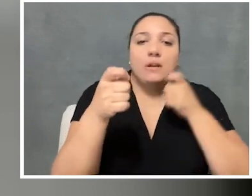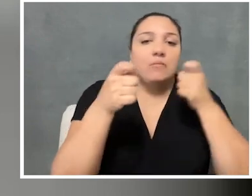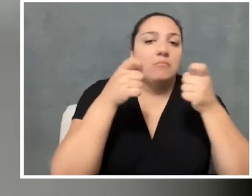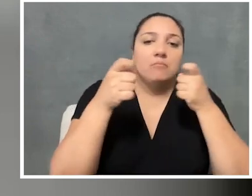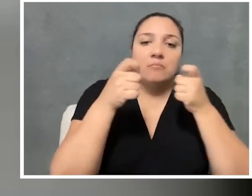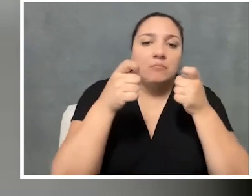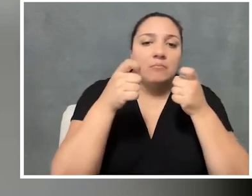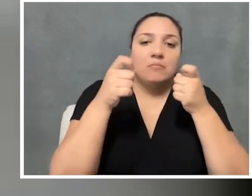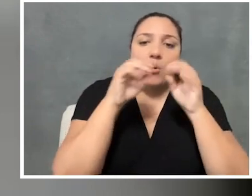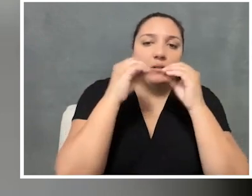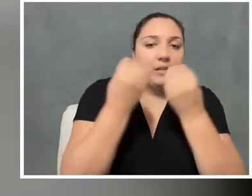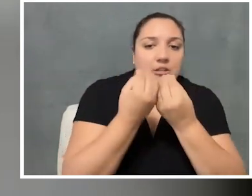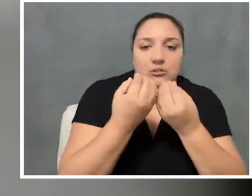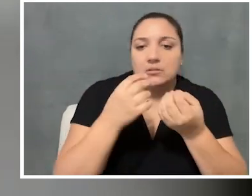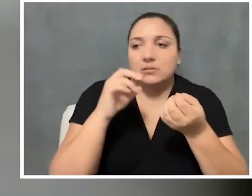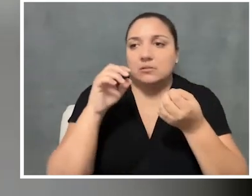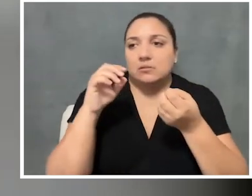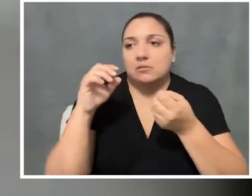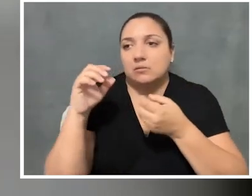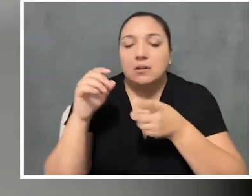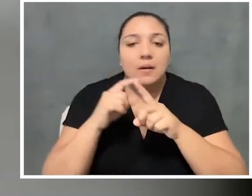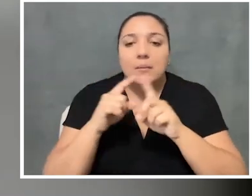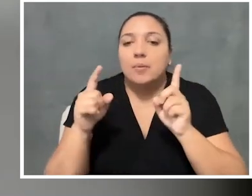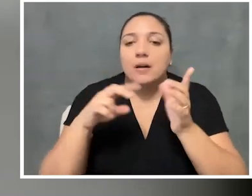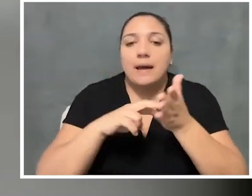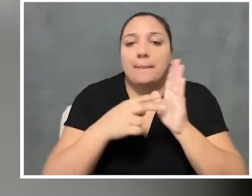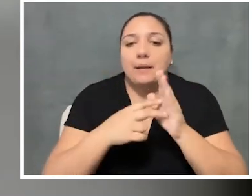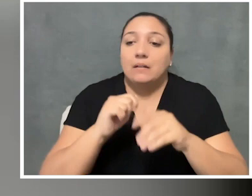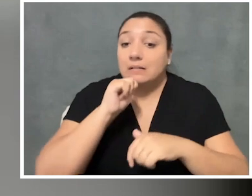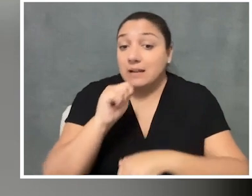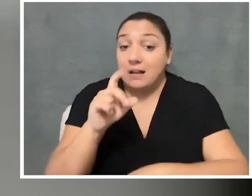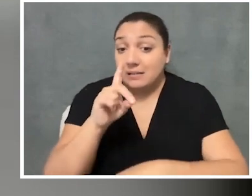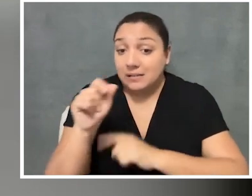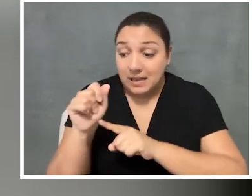I mean position of power in the sense that being non-disabled